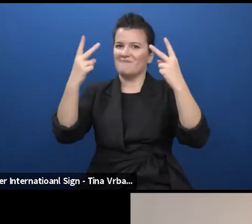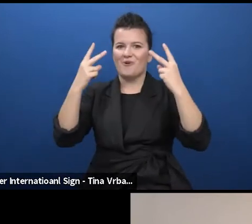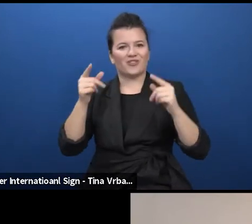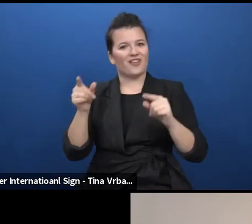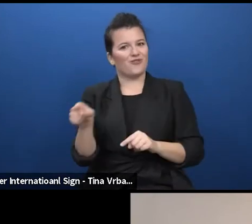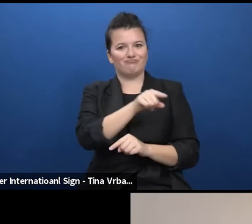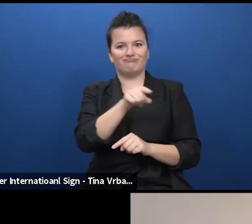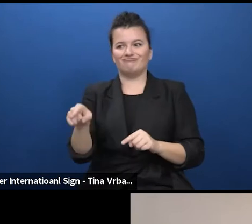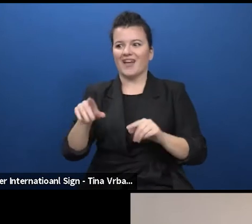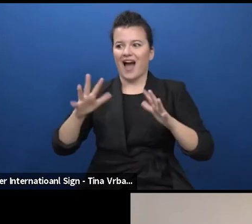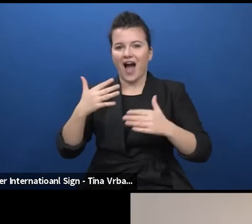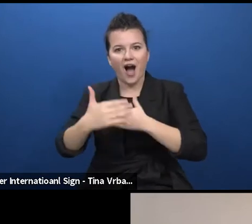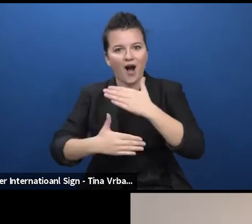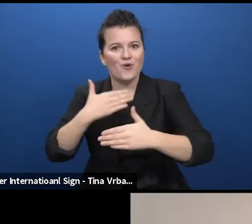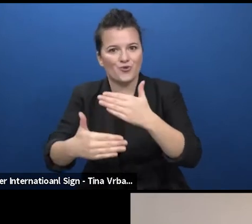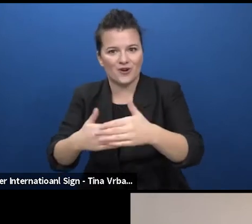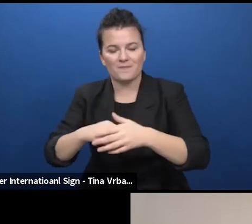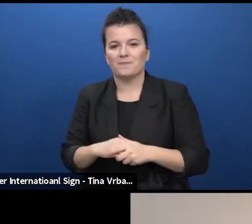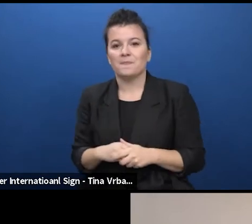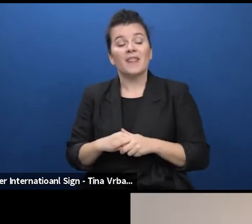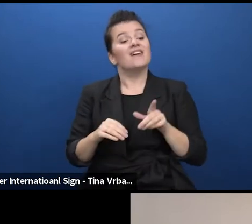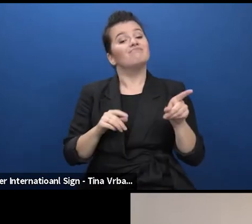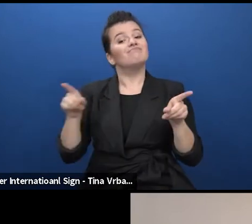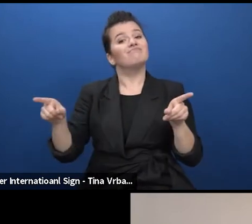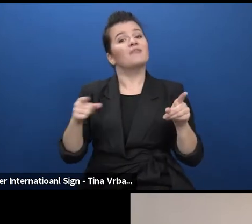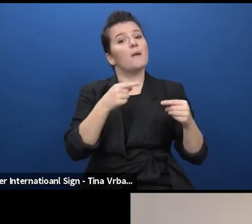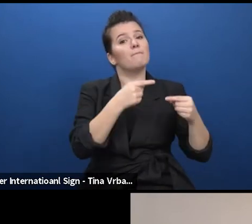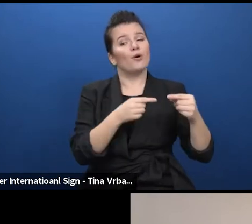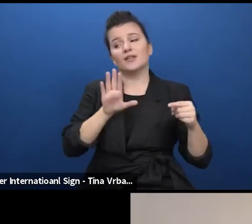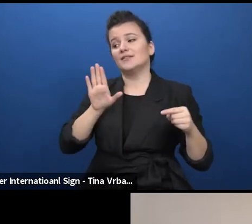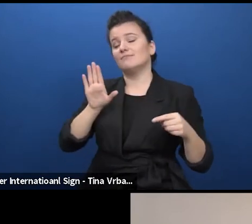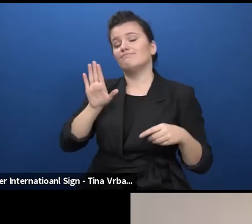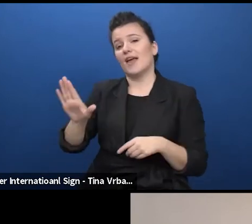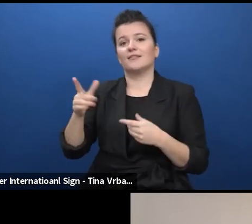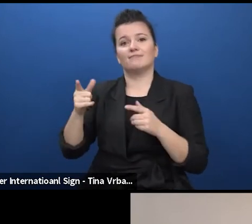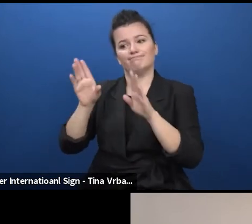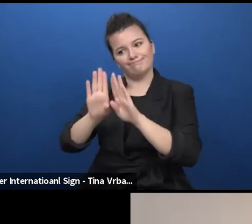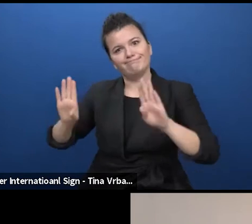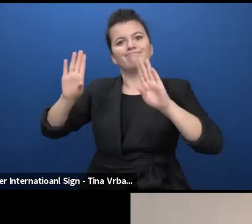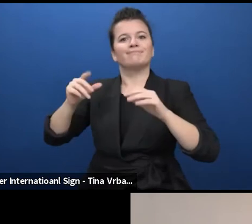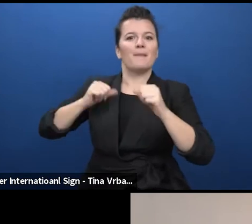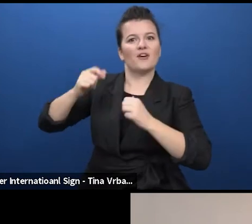between the sector and the policy makers is even more important right now as we are going